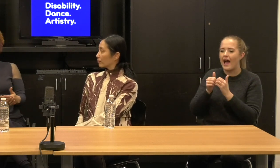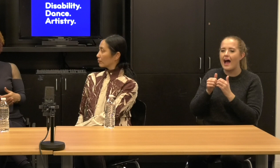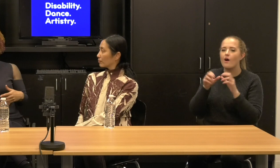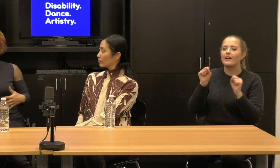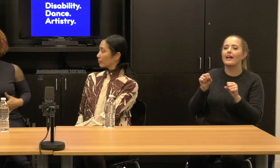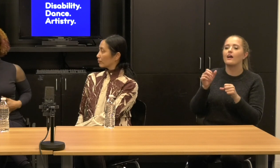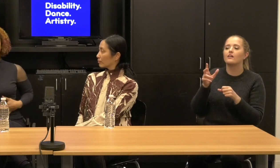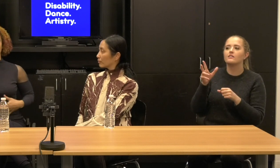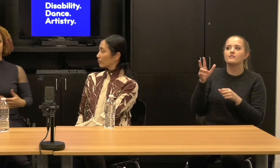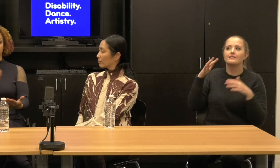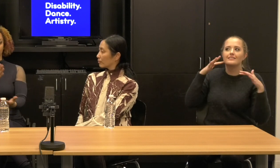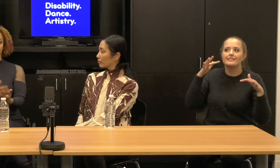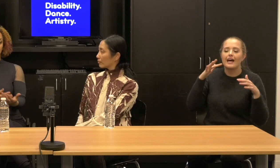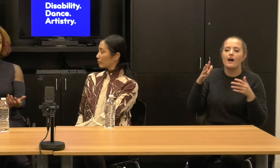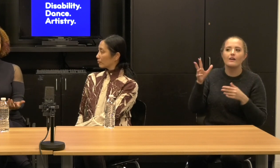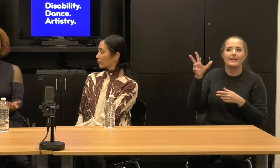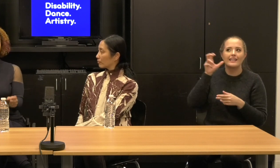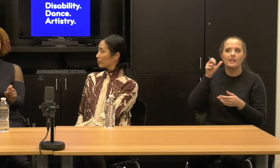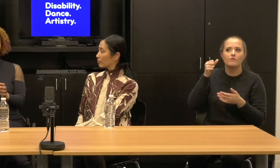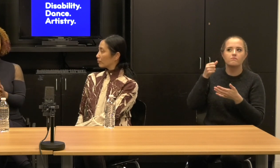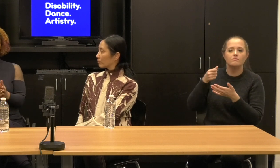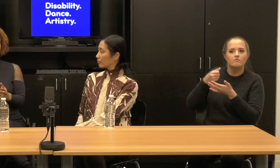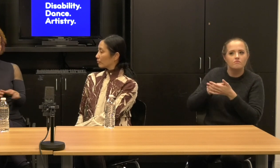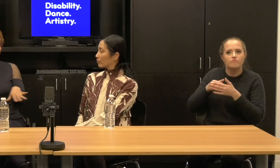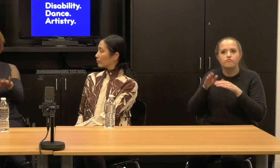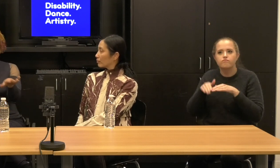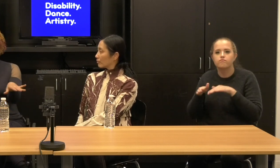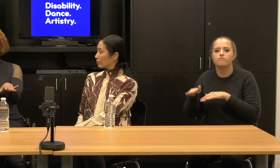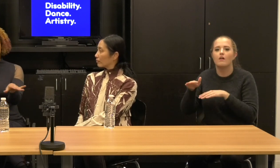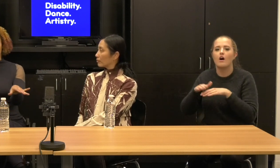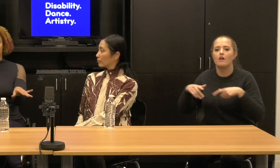does it mean to listen to the sounds that we make on the ramp and we discovered that